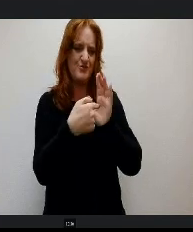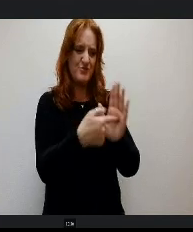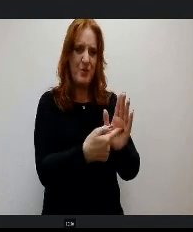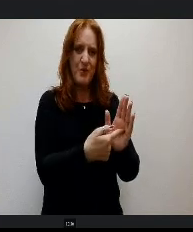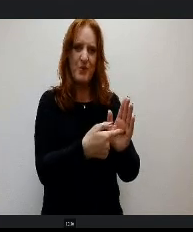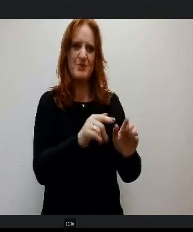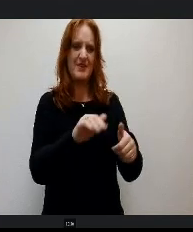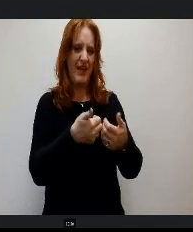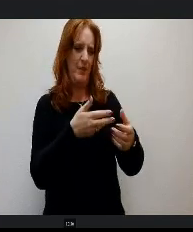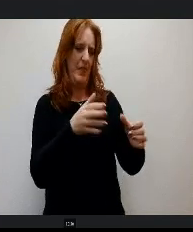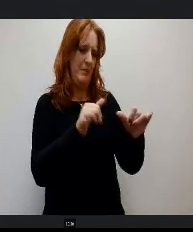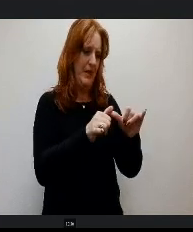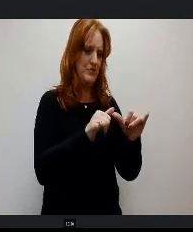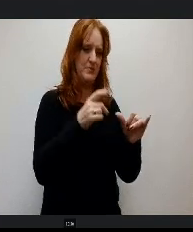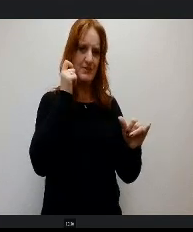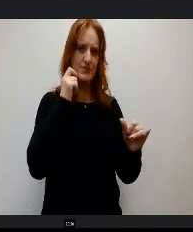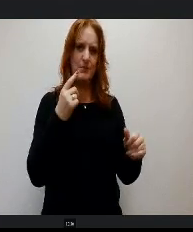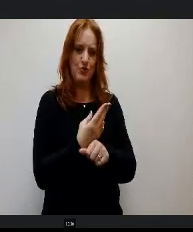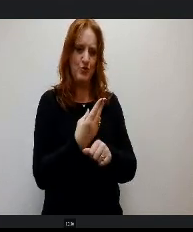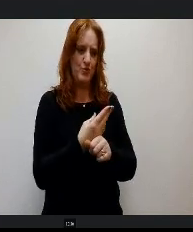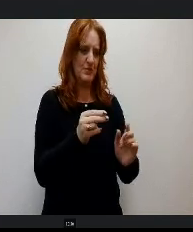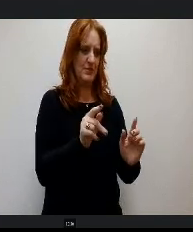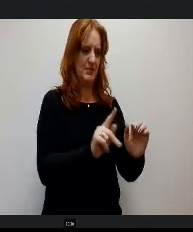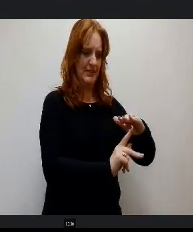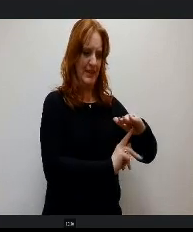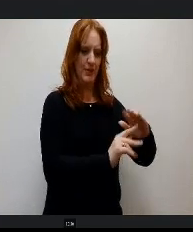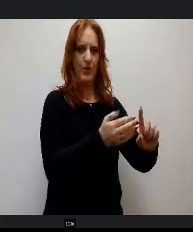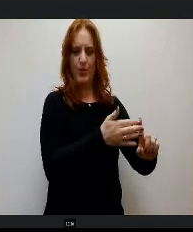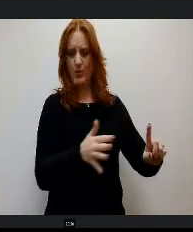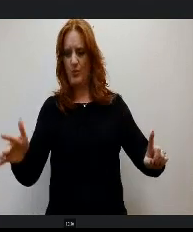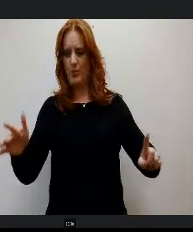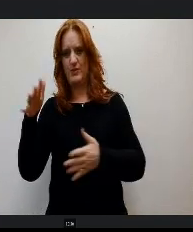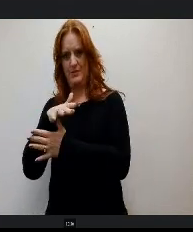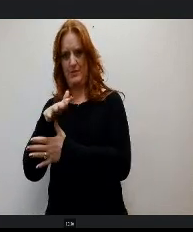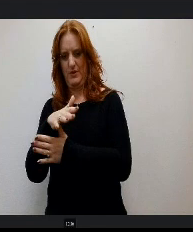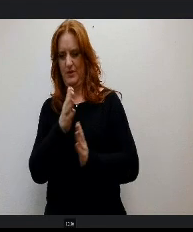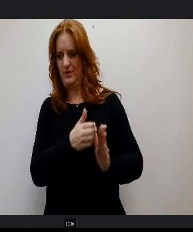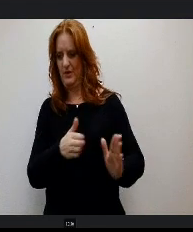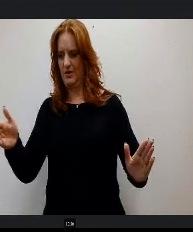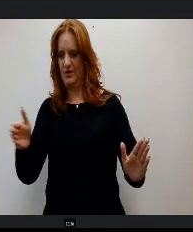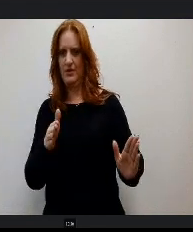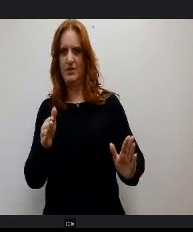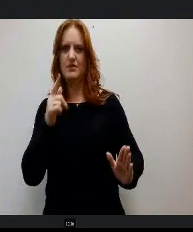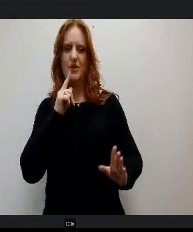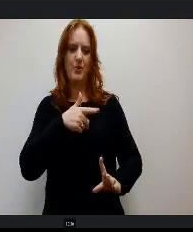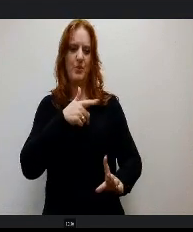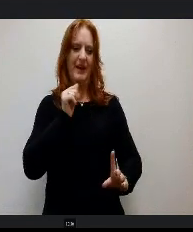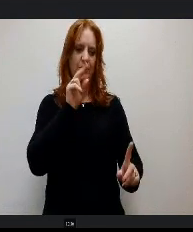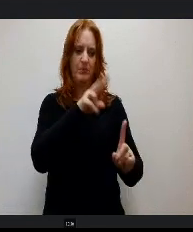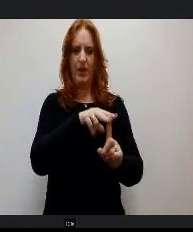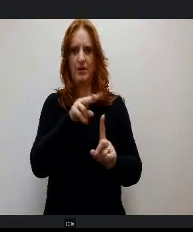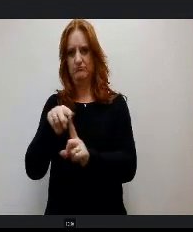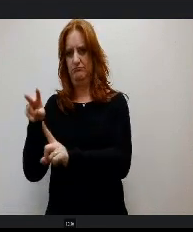different facets of it, then we'll be definitely addressing the different grade clusters or different grade levels, so